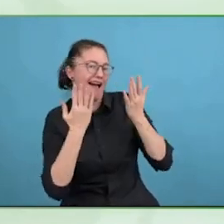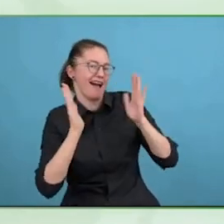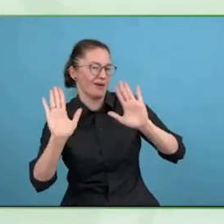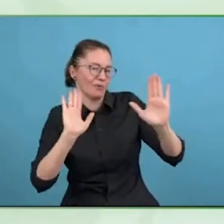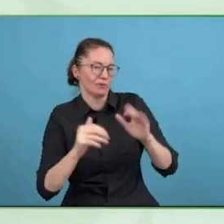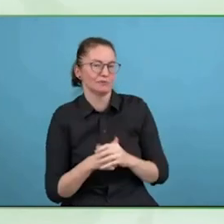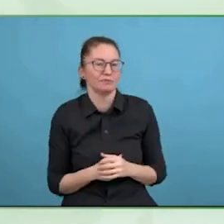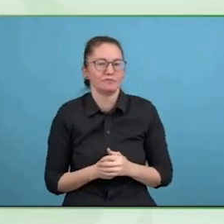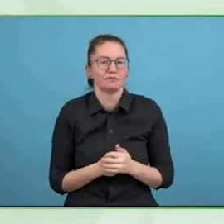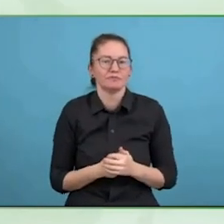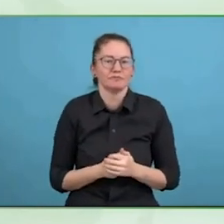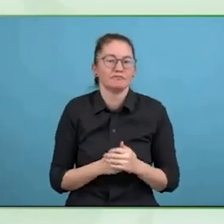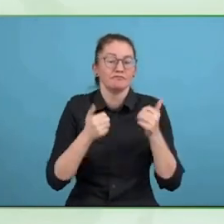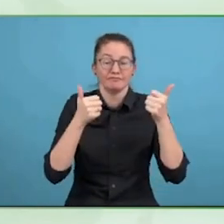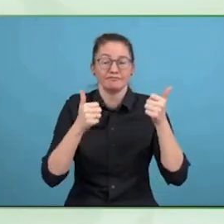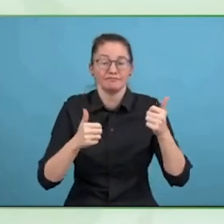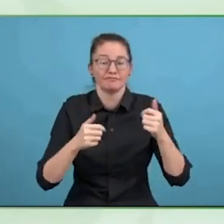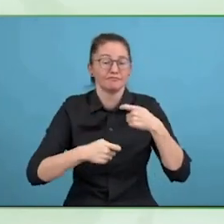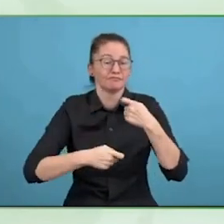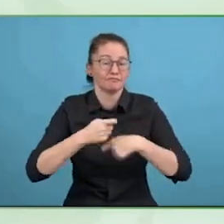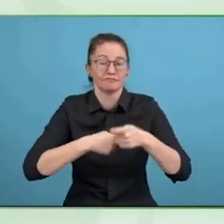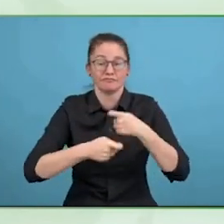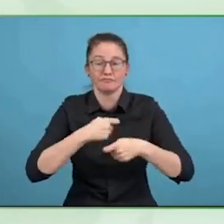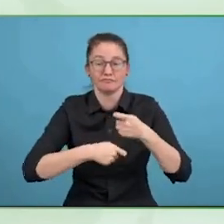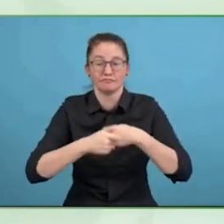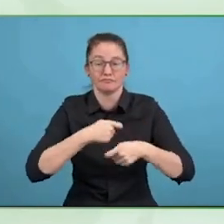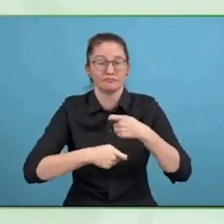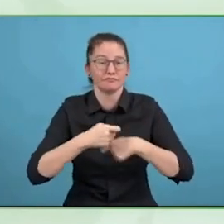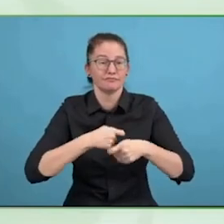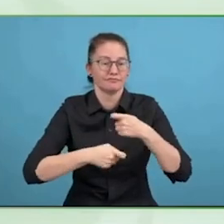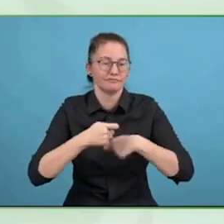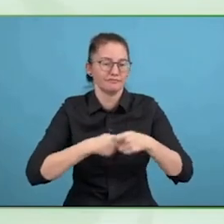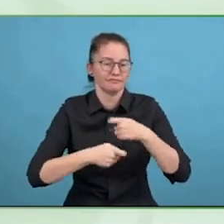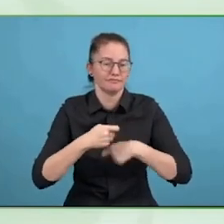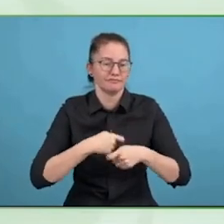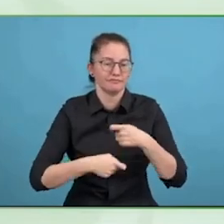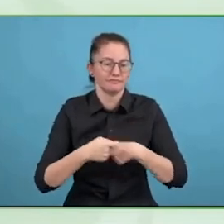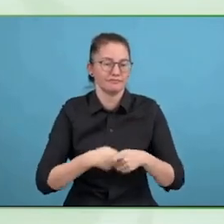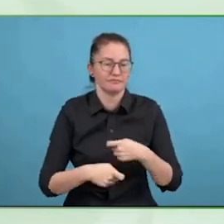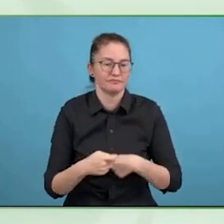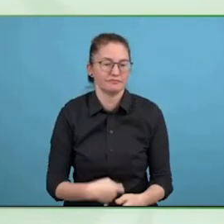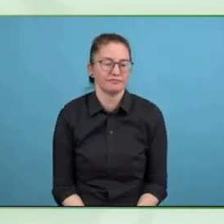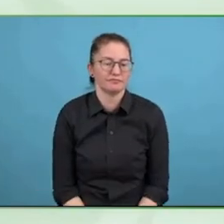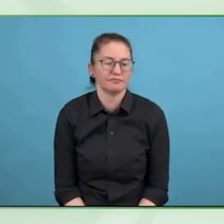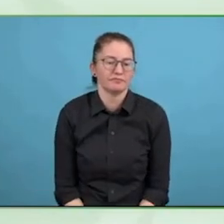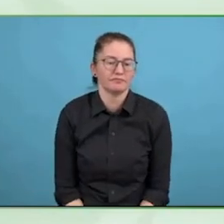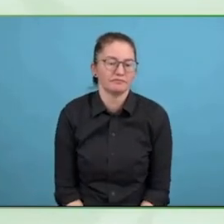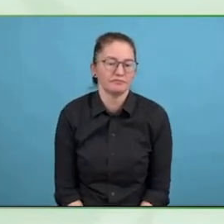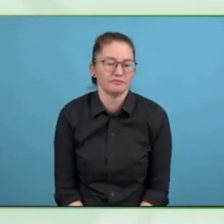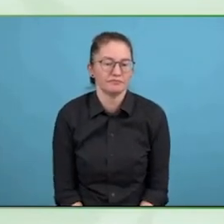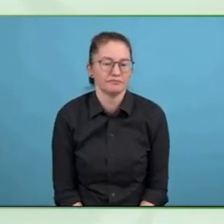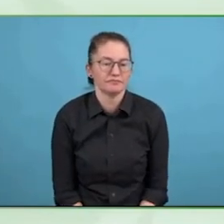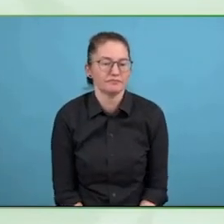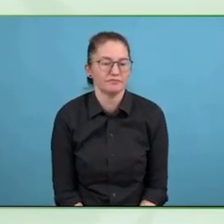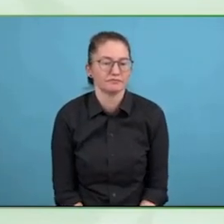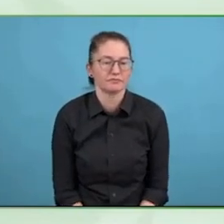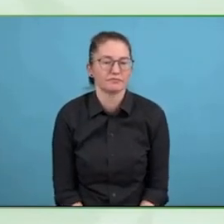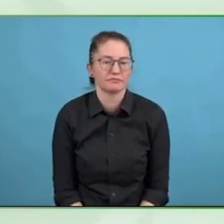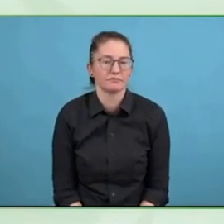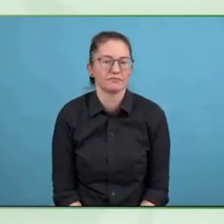So we employ people with disabilities, and help them along